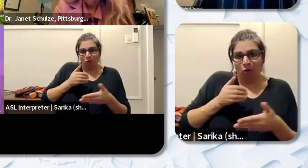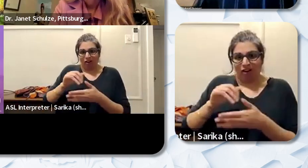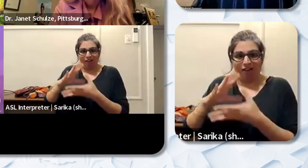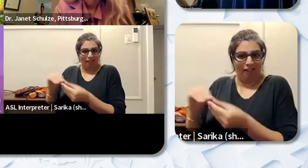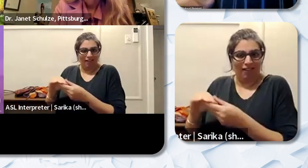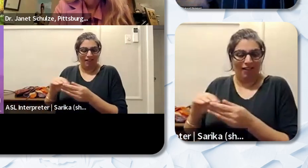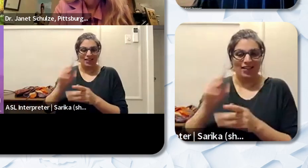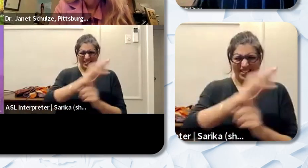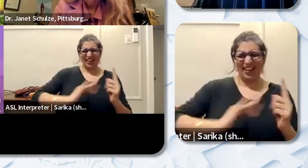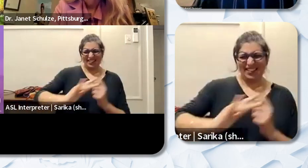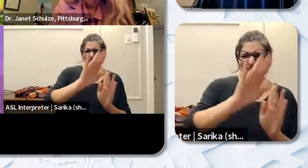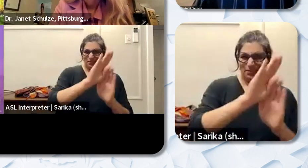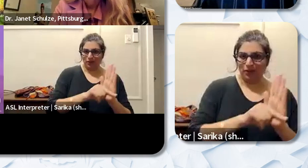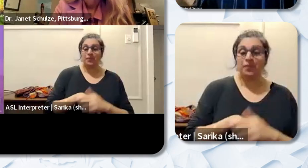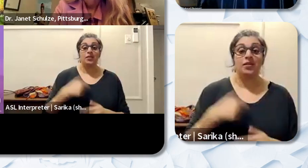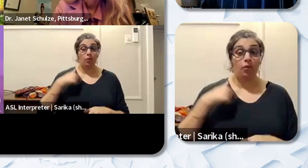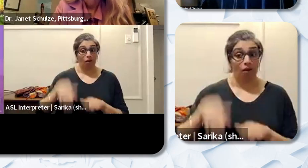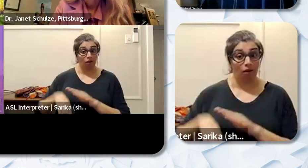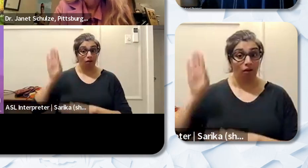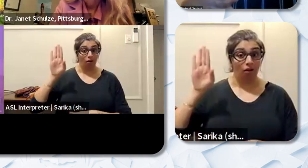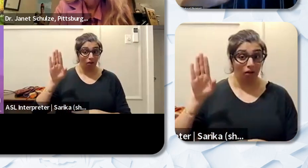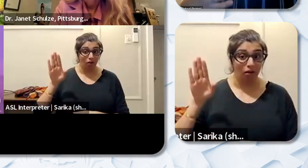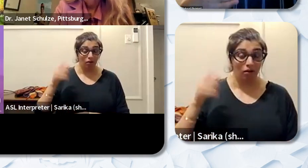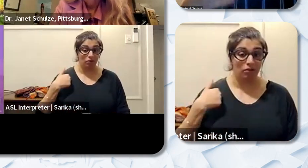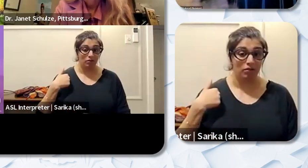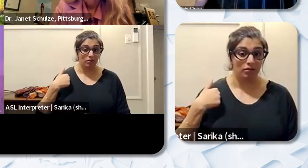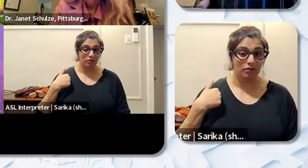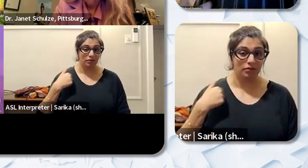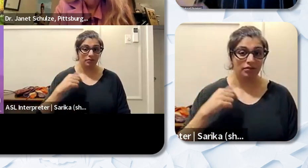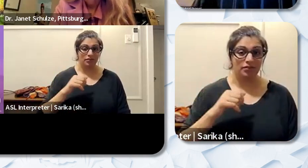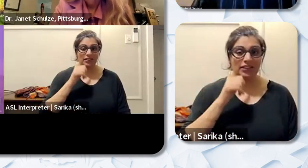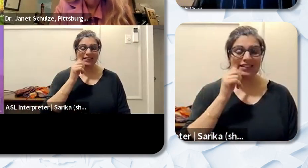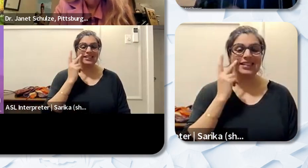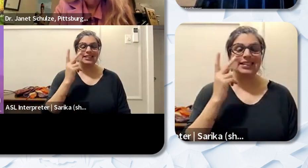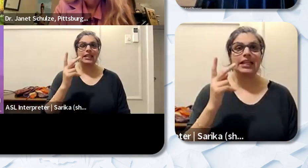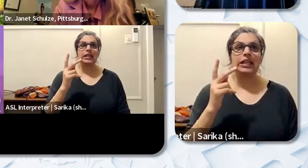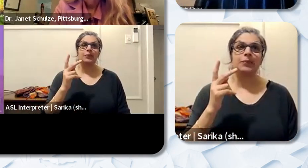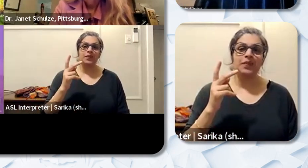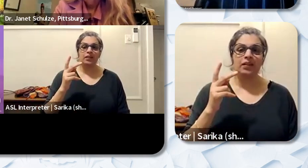will help. Growing up you know I didn't really see a lot of hairstyles for Black men so often